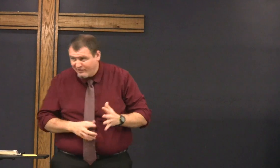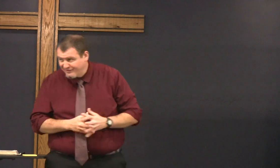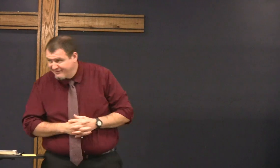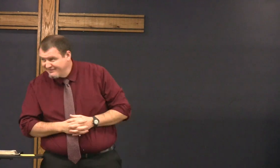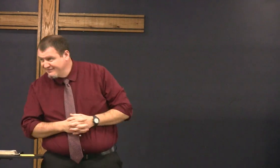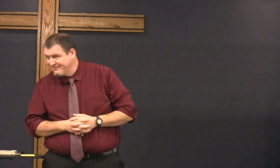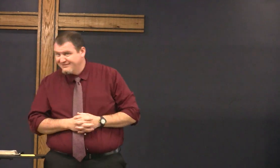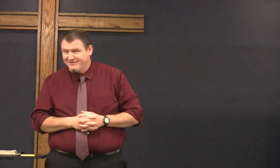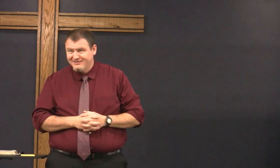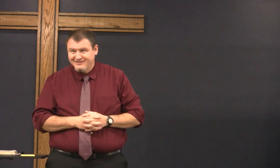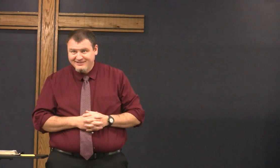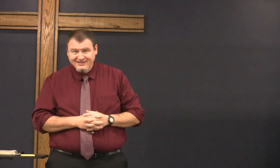but guess what